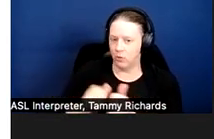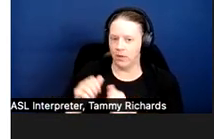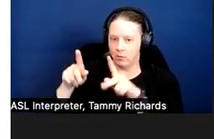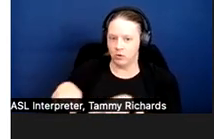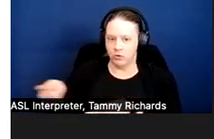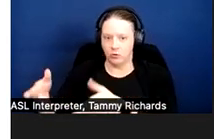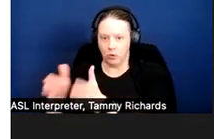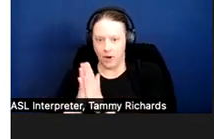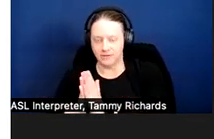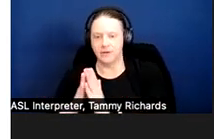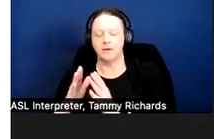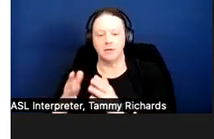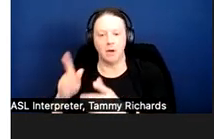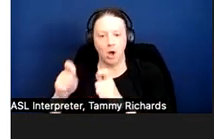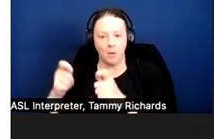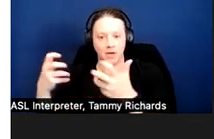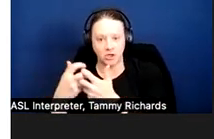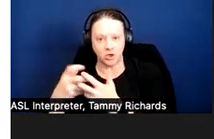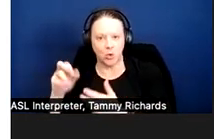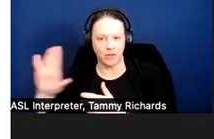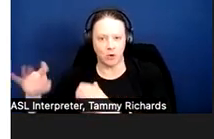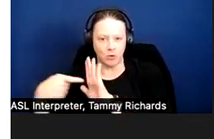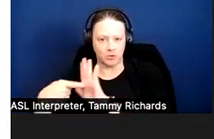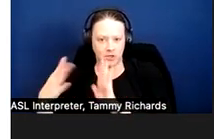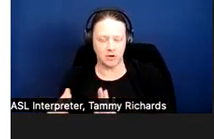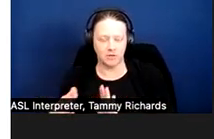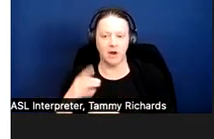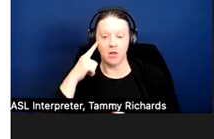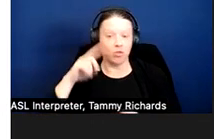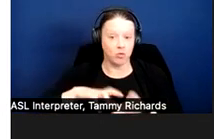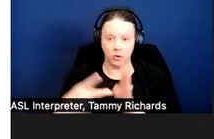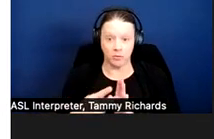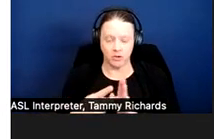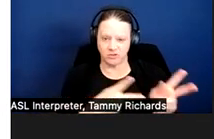And the purpose, and this is language taken from the regulation itself, is to exchange